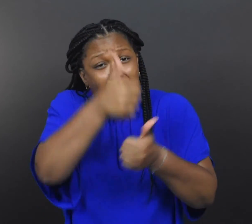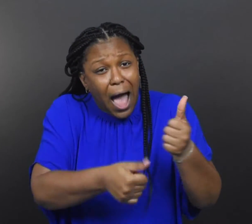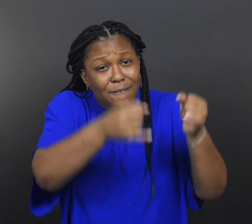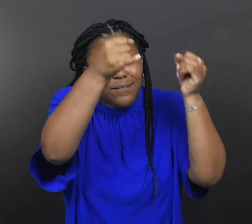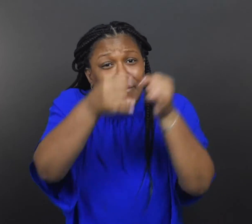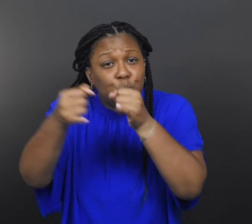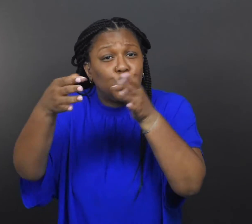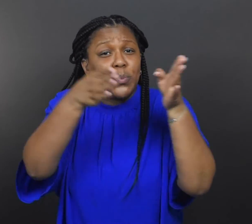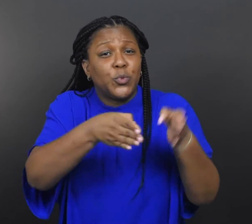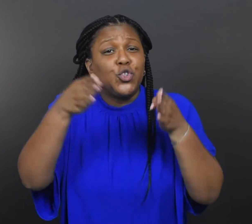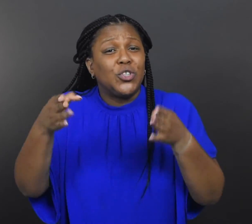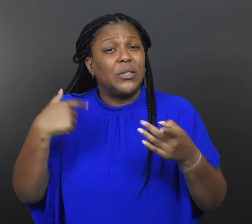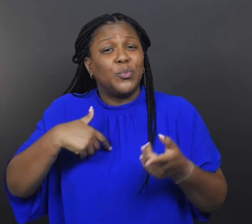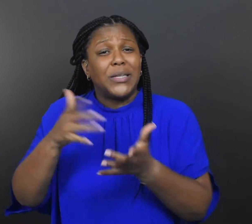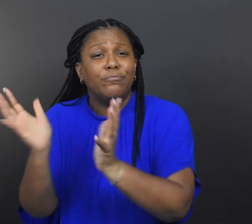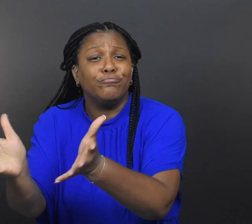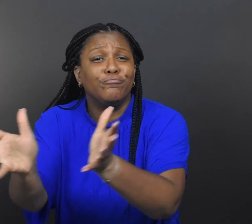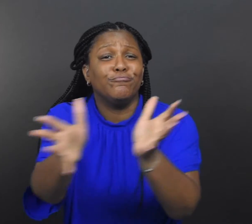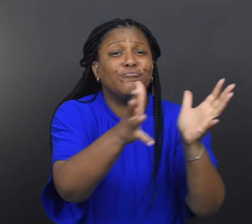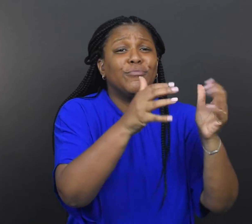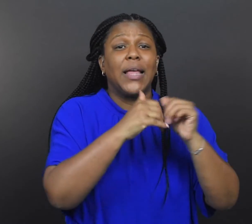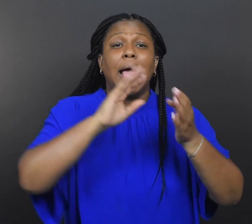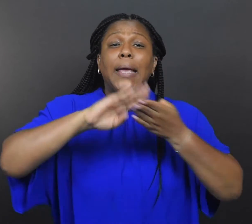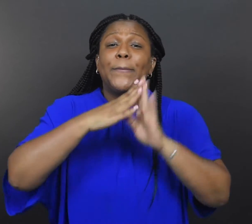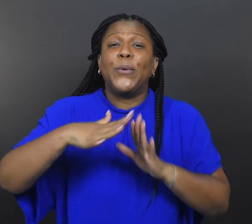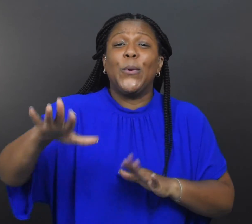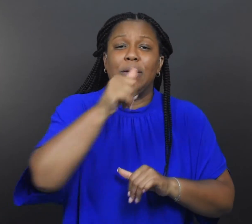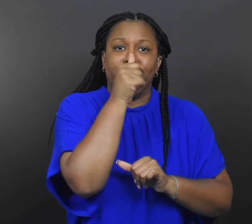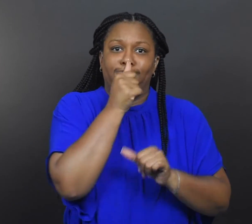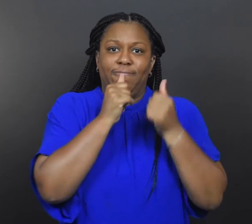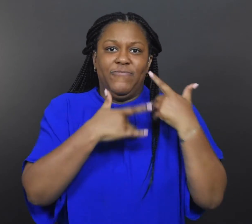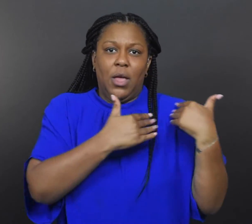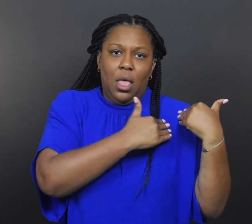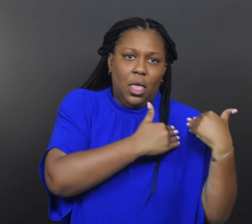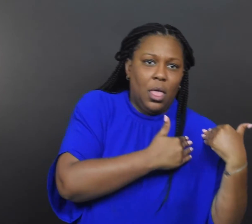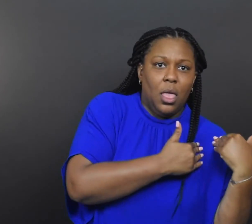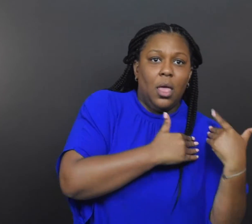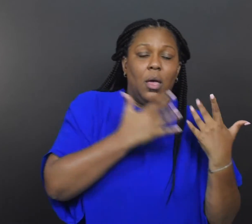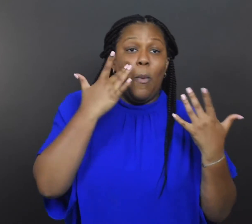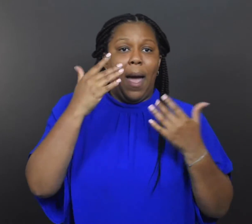And every single person we talked to in communities suffering heavily in the pandemic had lost